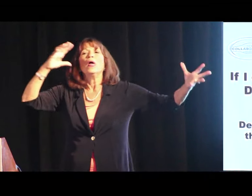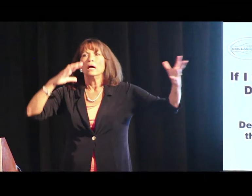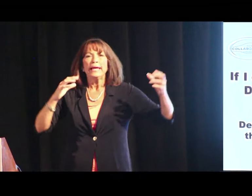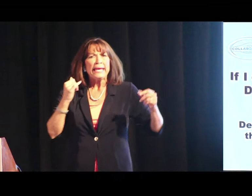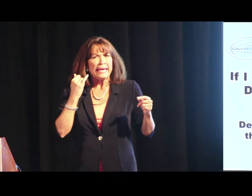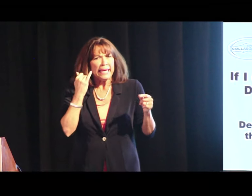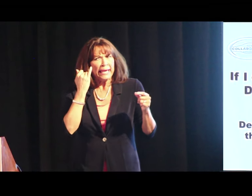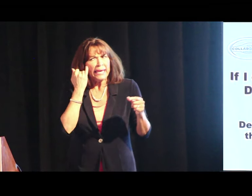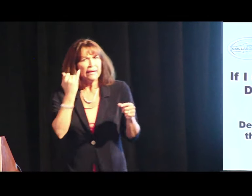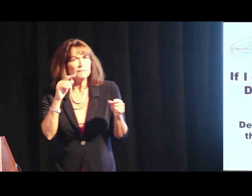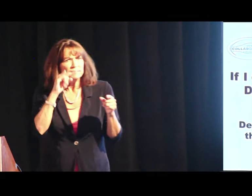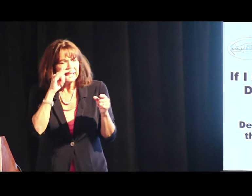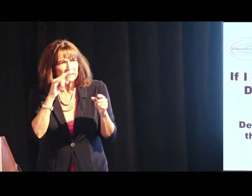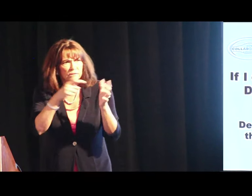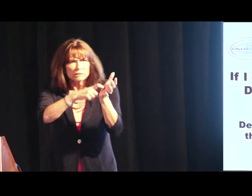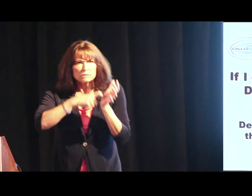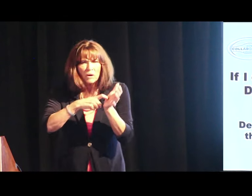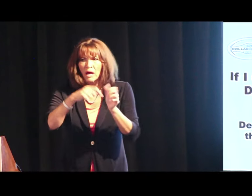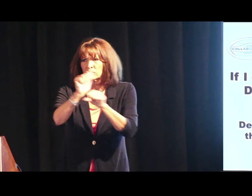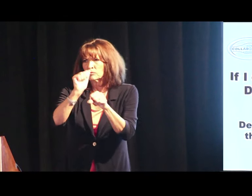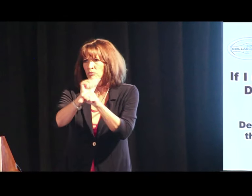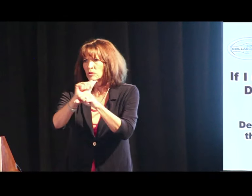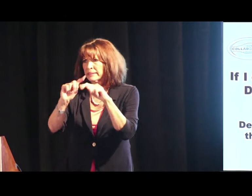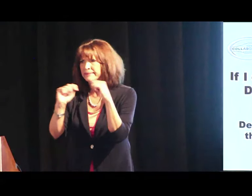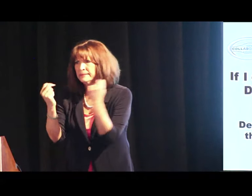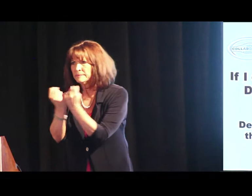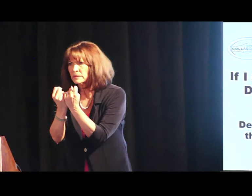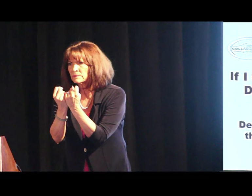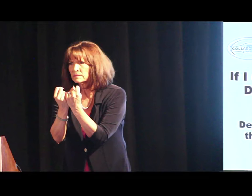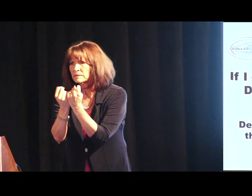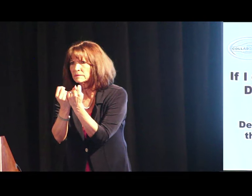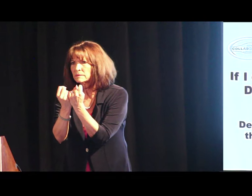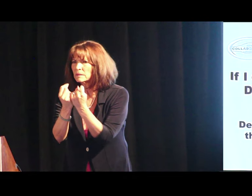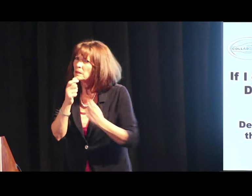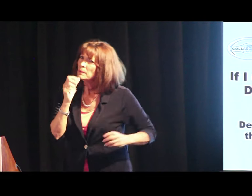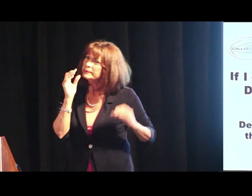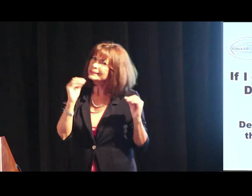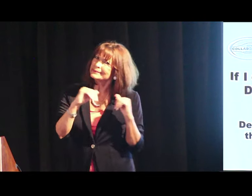on different projects, the kids are required to work in teams. Well, who's teaching them